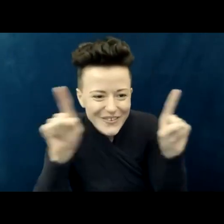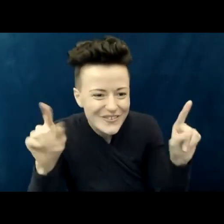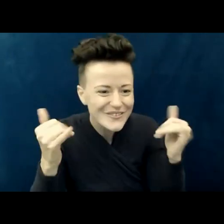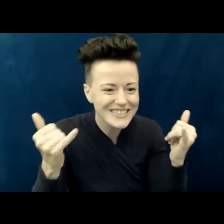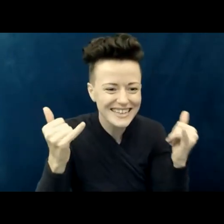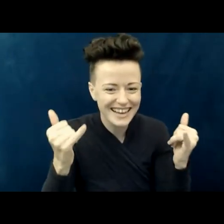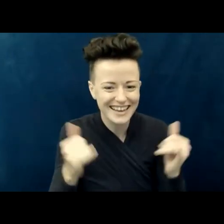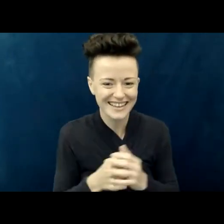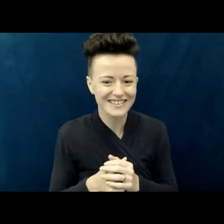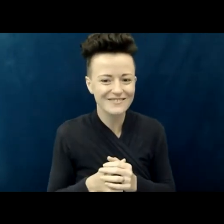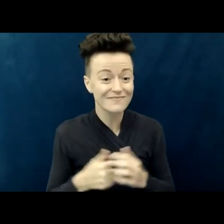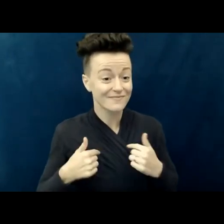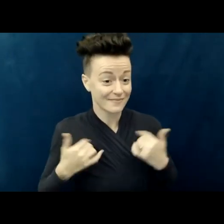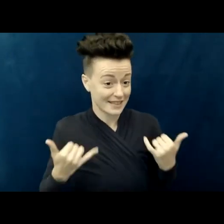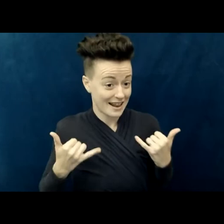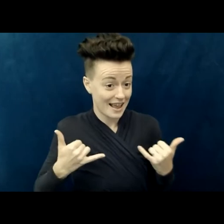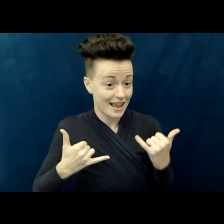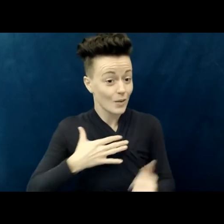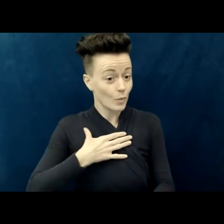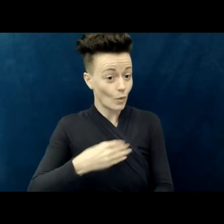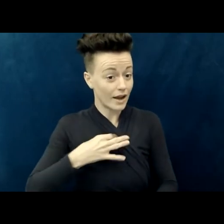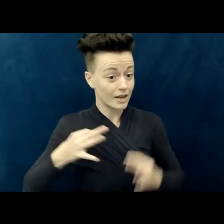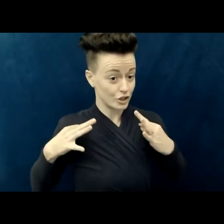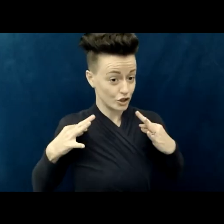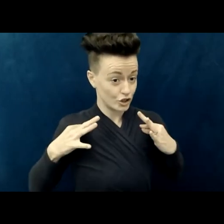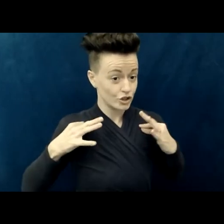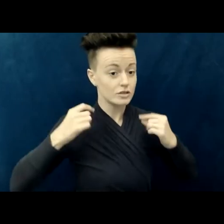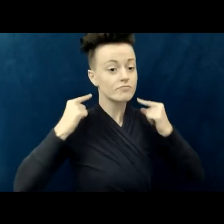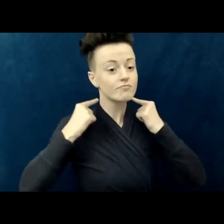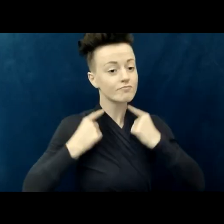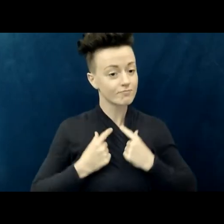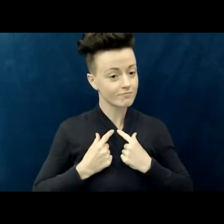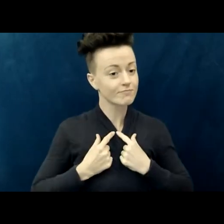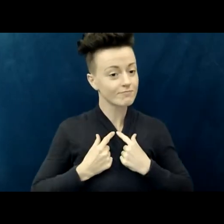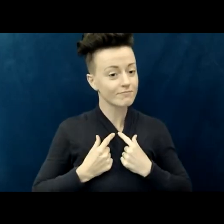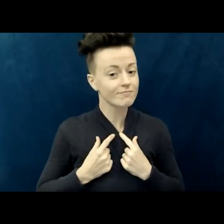I'm wearing a white, collared button-down, and behind me is a dark blue wall